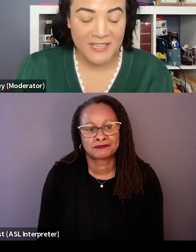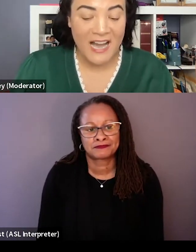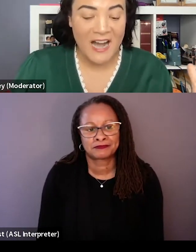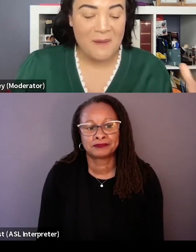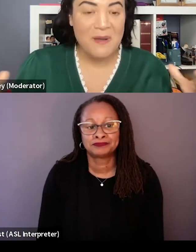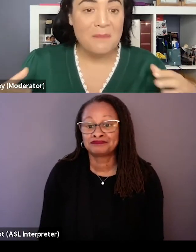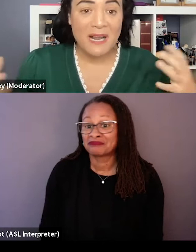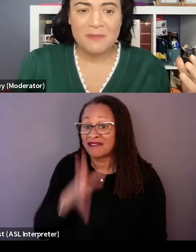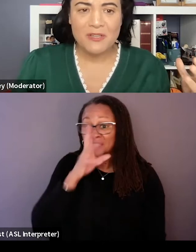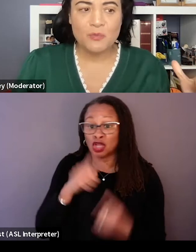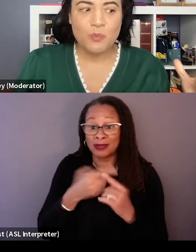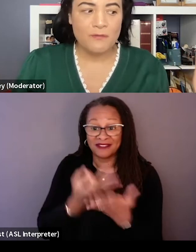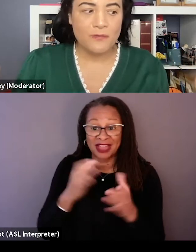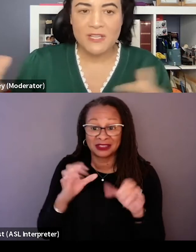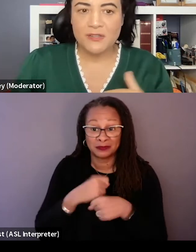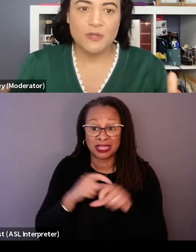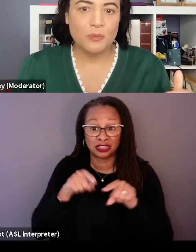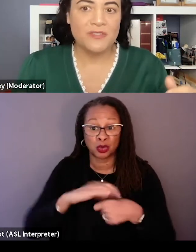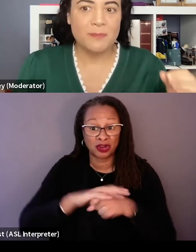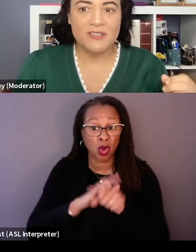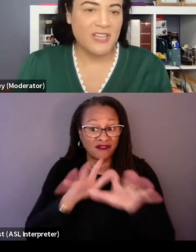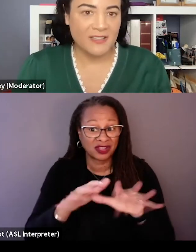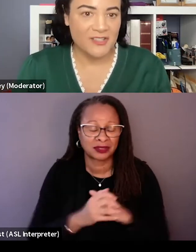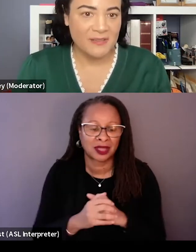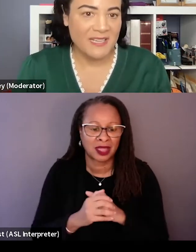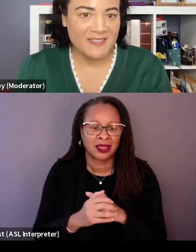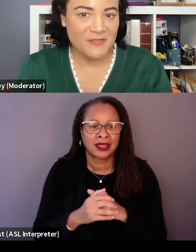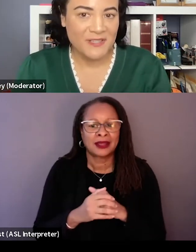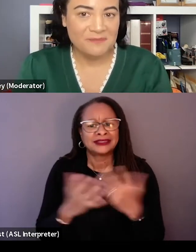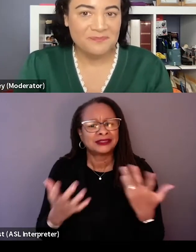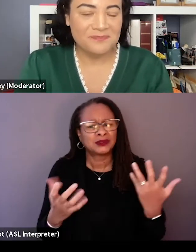but I am curious what for each of you was the biggest challenge in making this film?